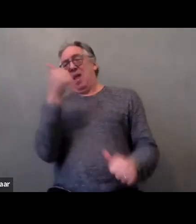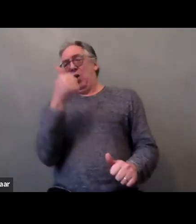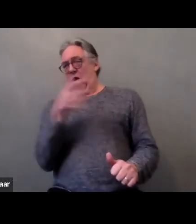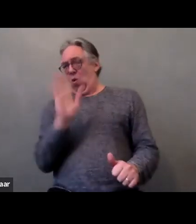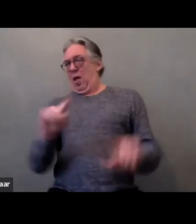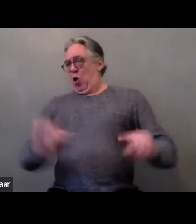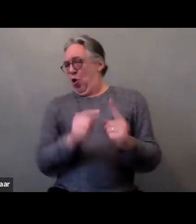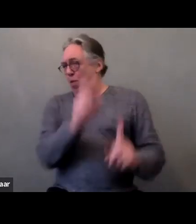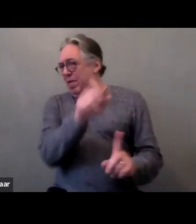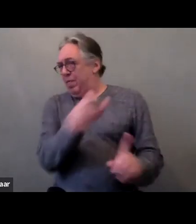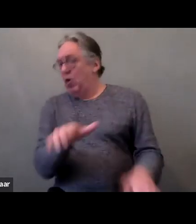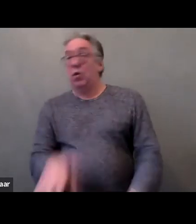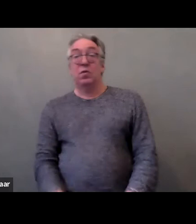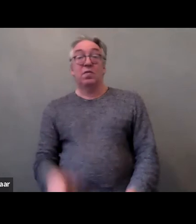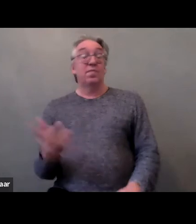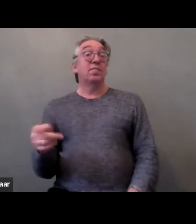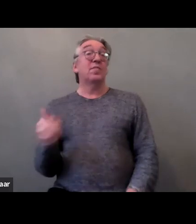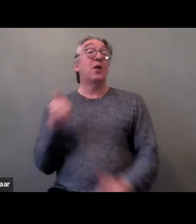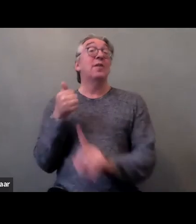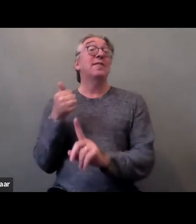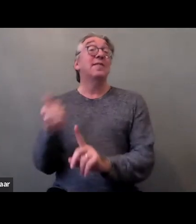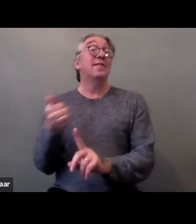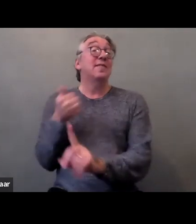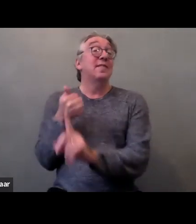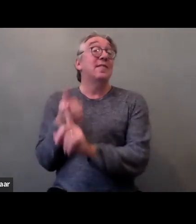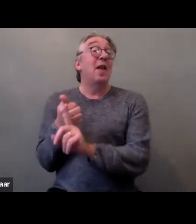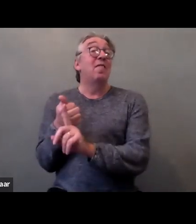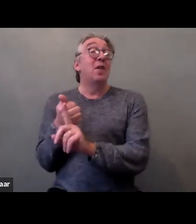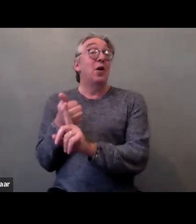and self-advocates were going to help me discuss it in a good way.